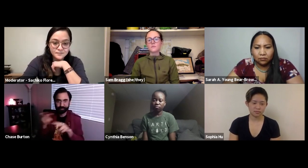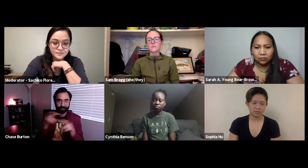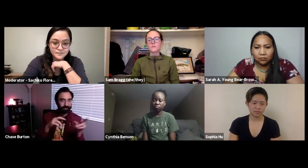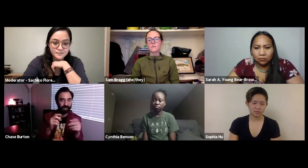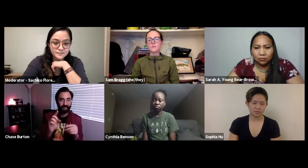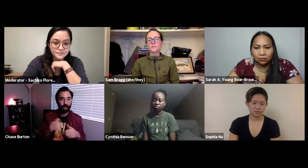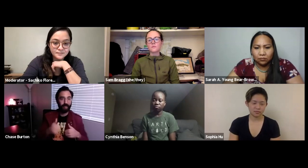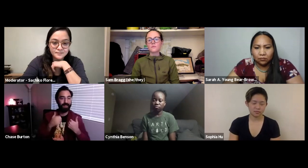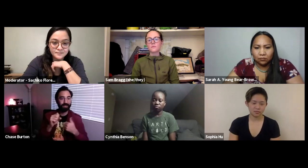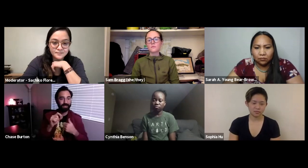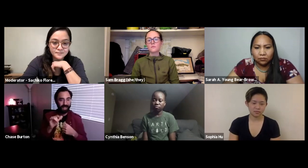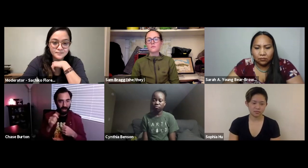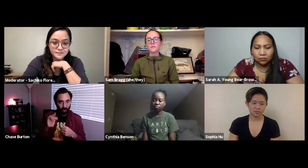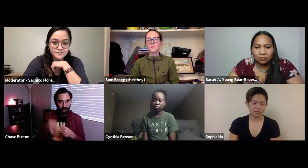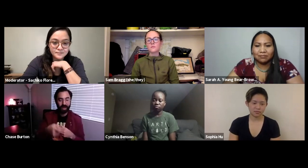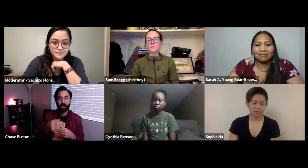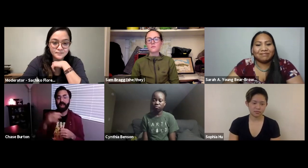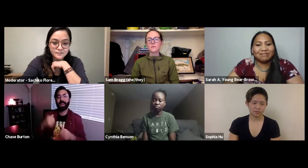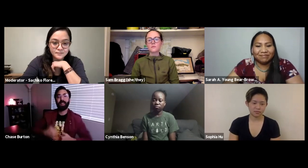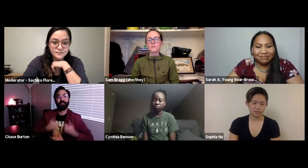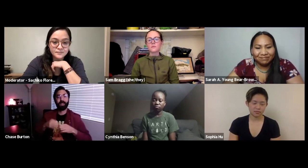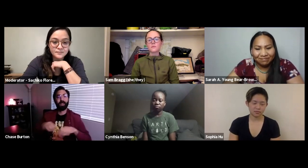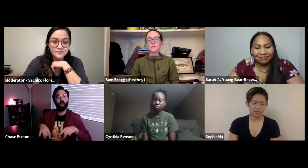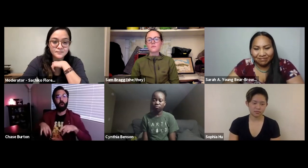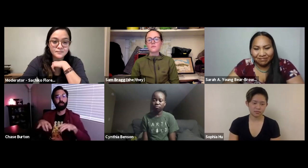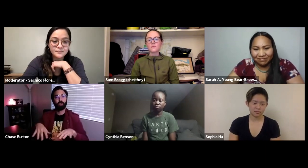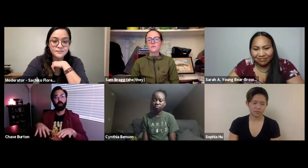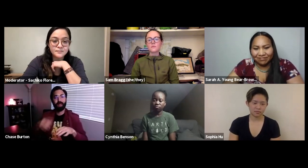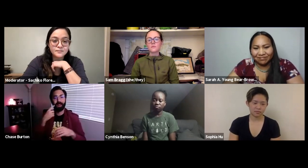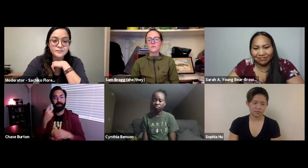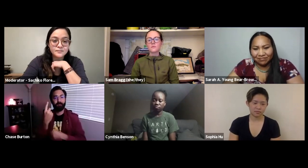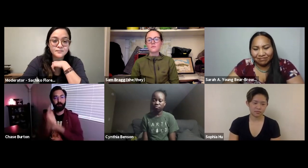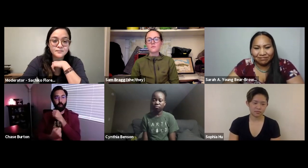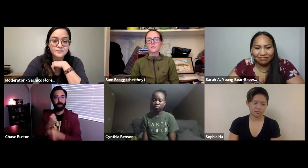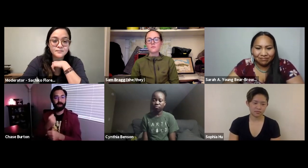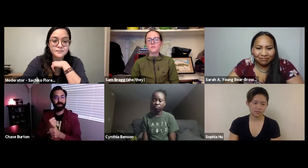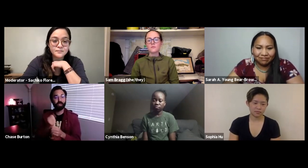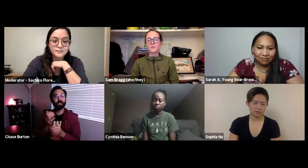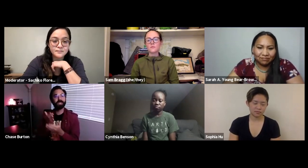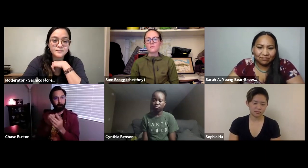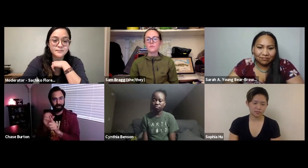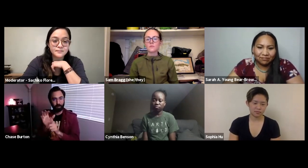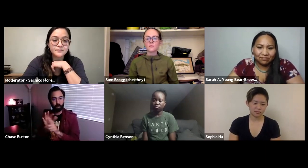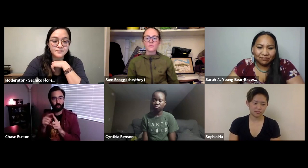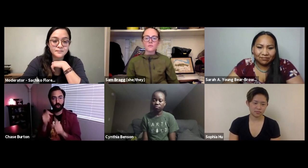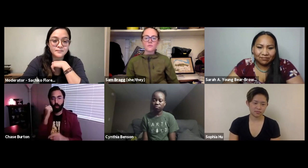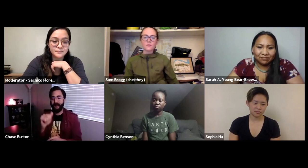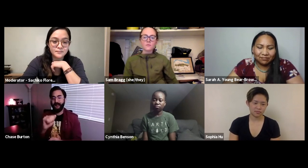in Jamaica and got to see their lifestyle there as well. Then I went into Australia